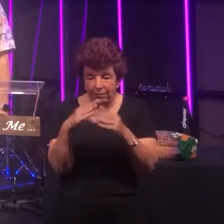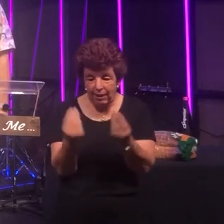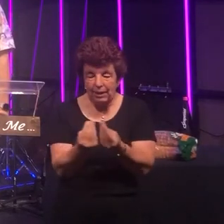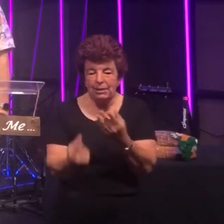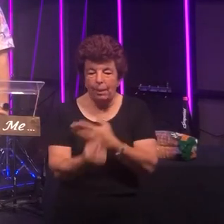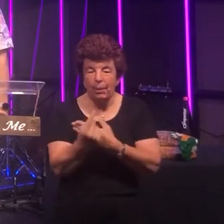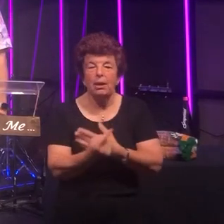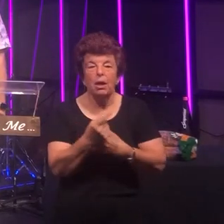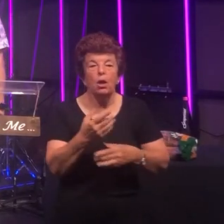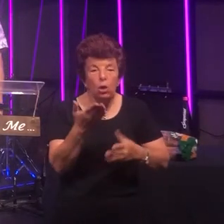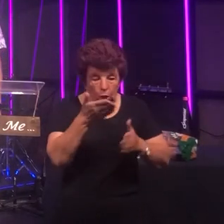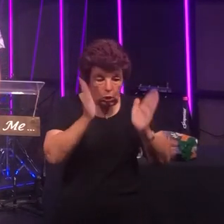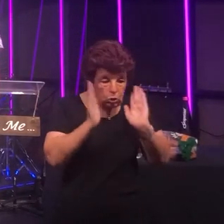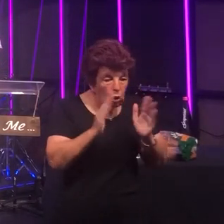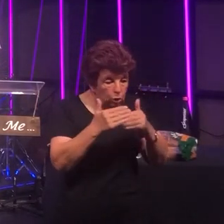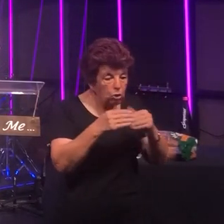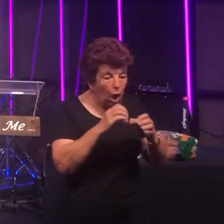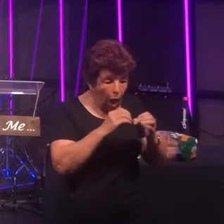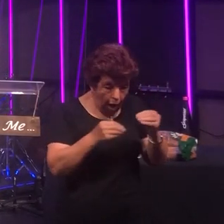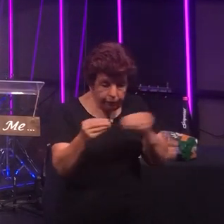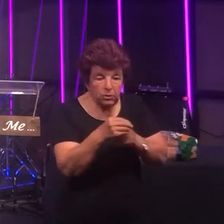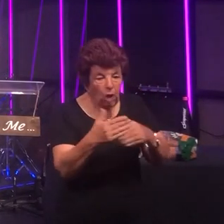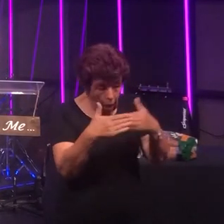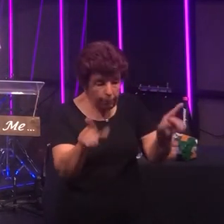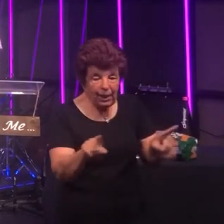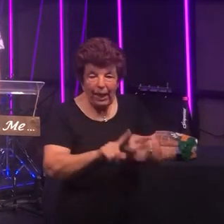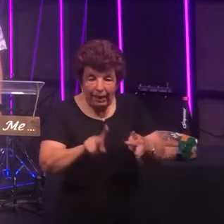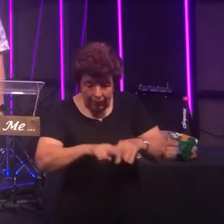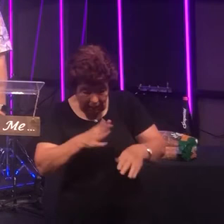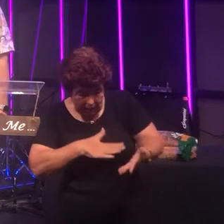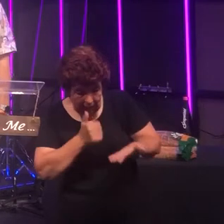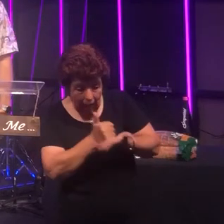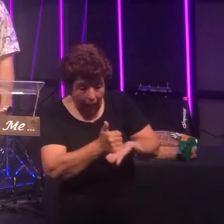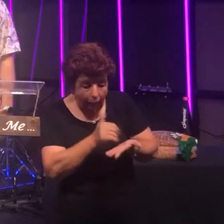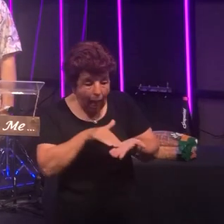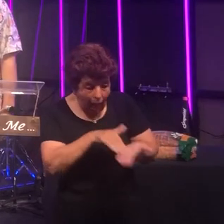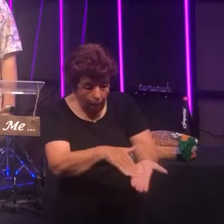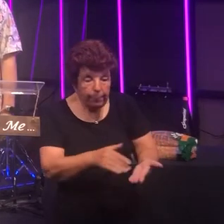church office is open too so if you need any assistance at all at this time don't